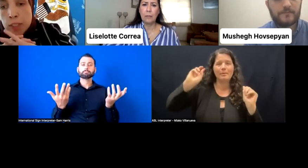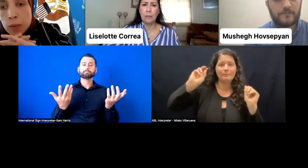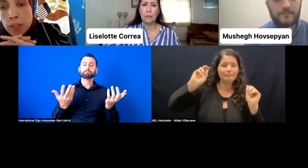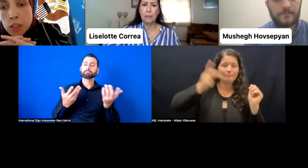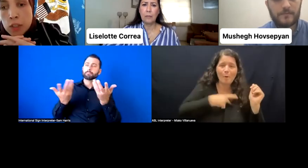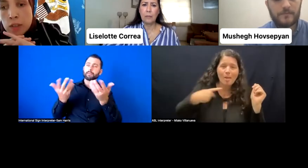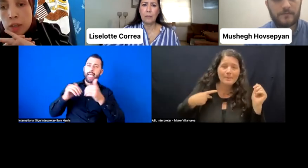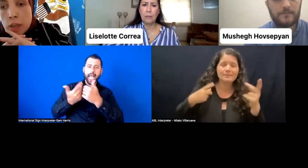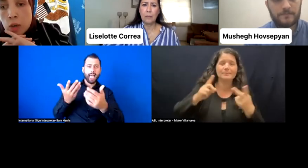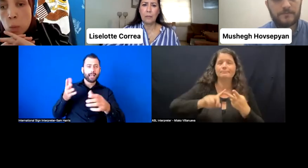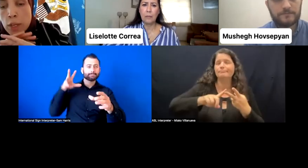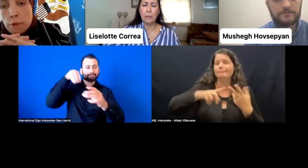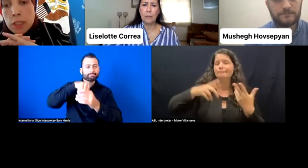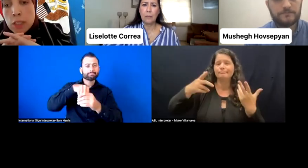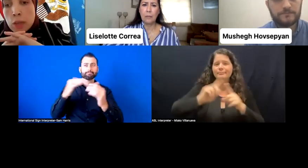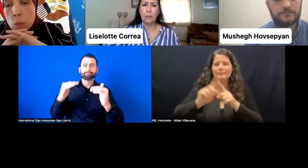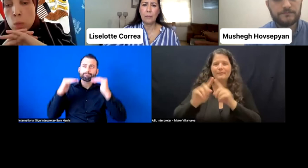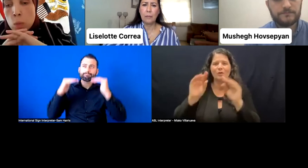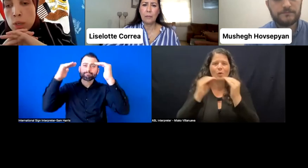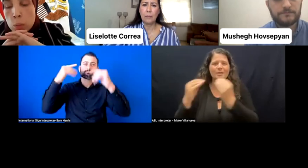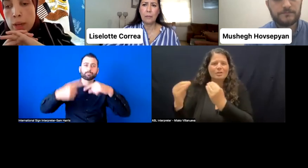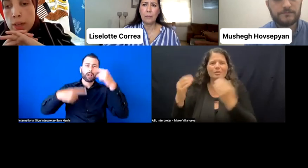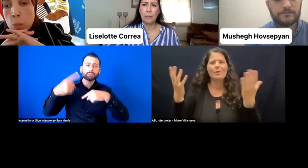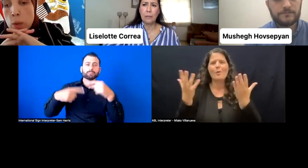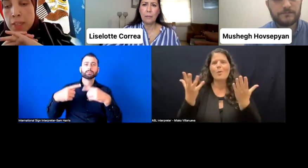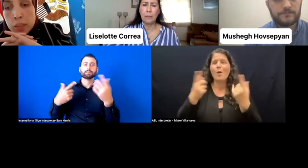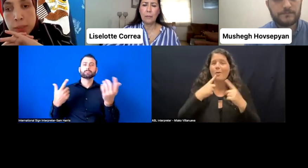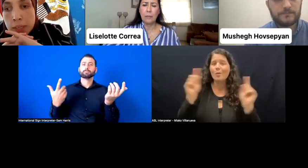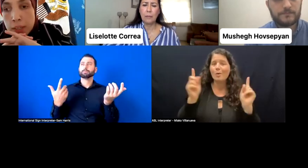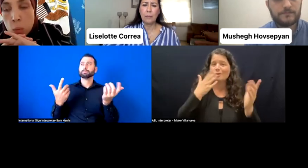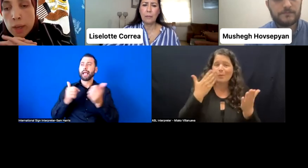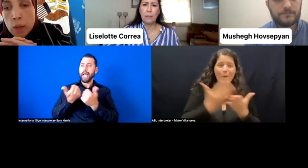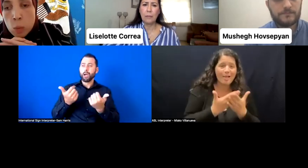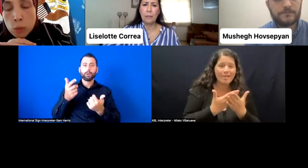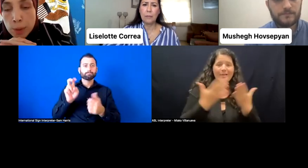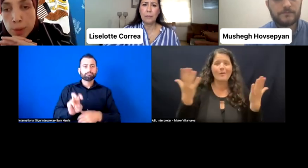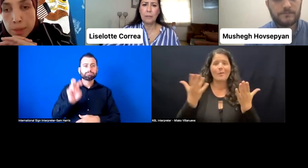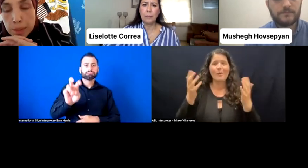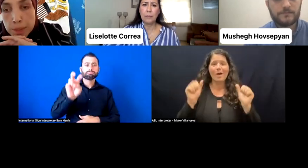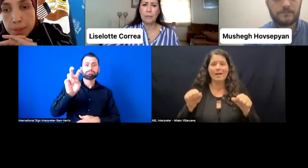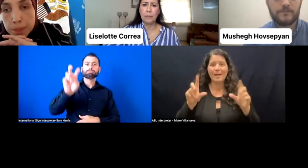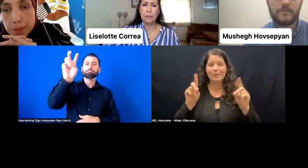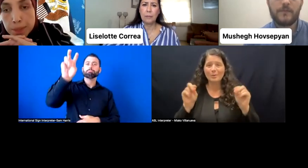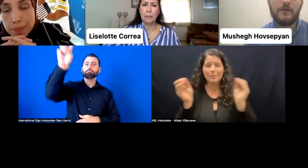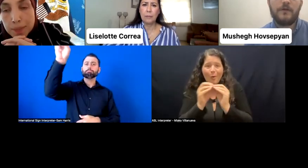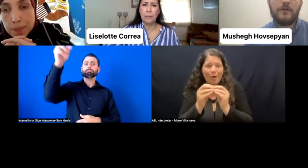organizations on what you've seen what works well, what needs to be done, what can we do more?